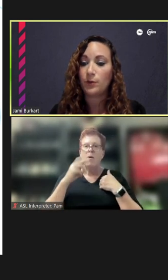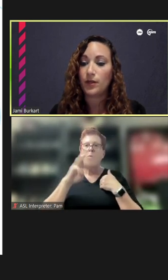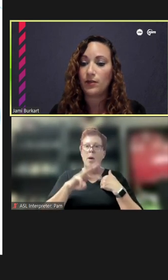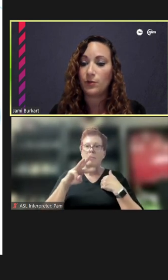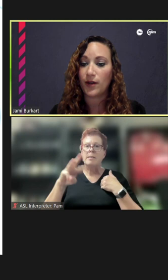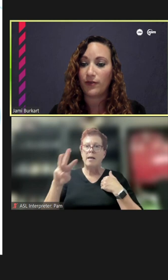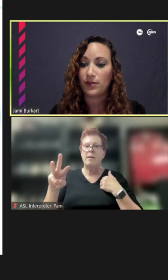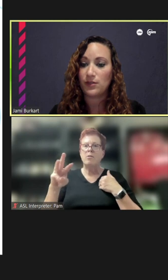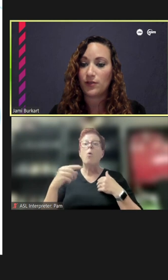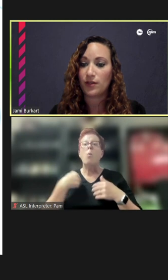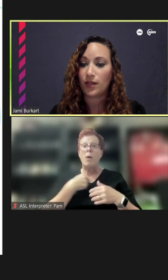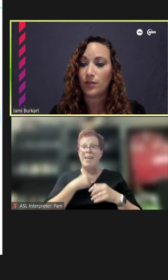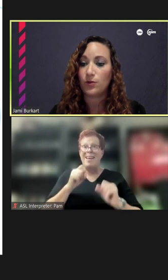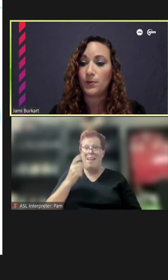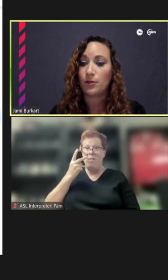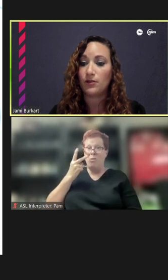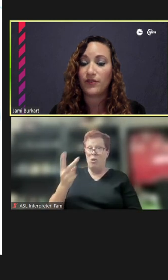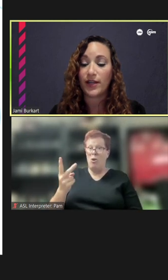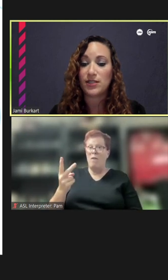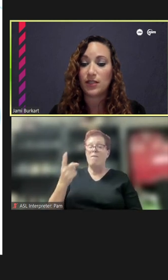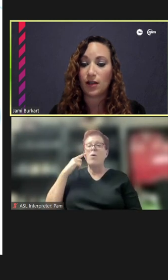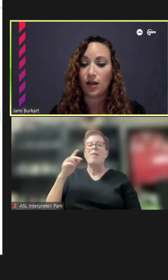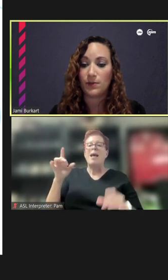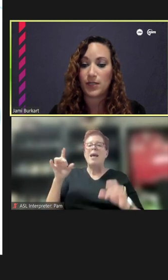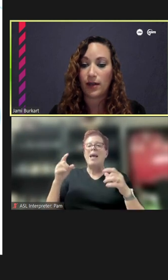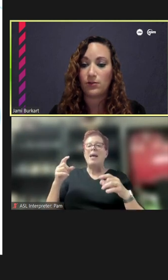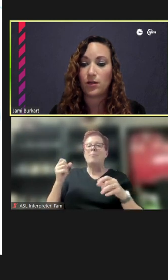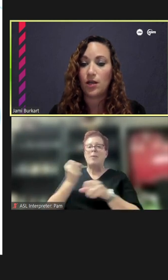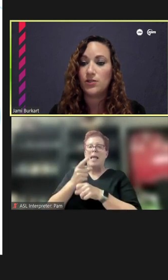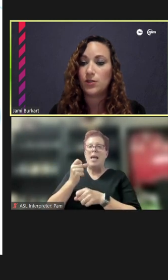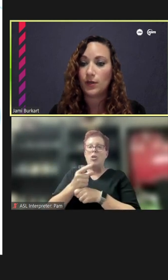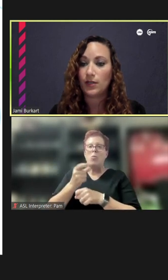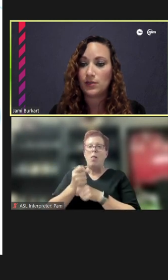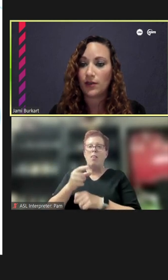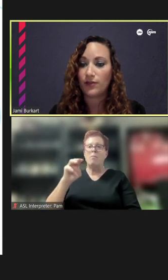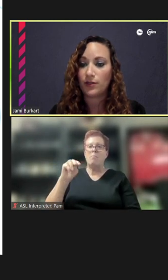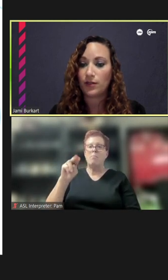that we can reference for the annual Mural Fest in uptown, so we can definitely